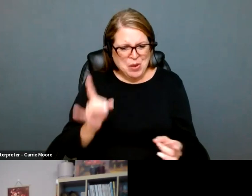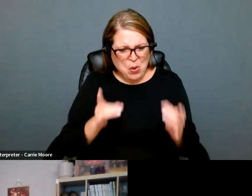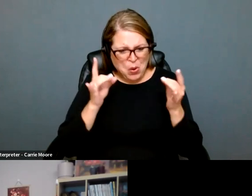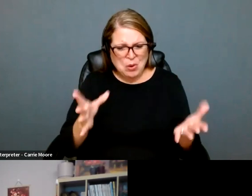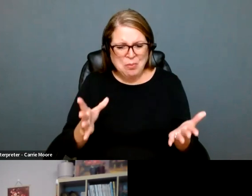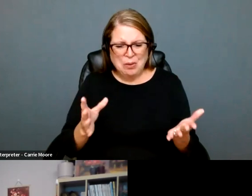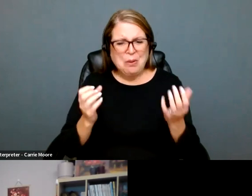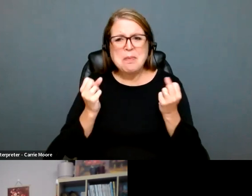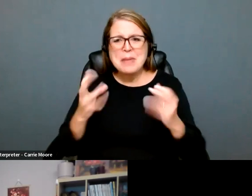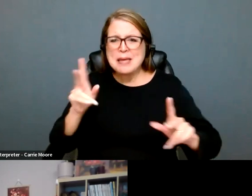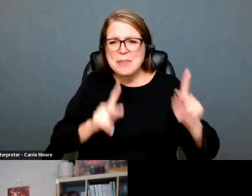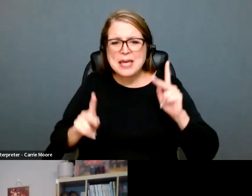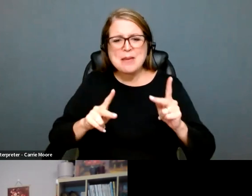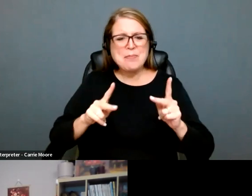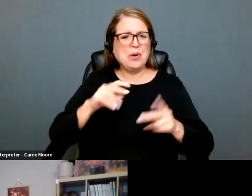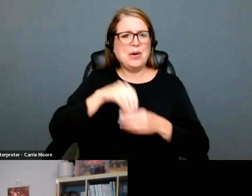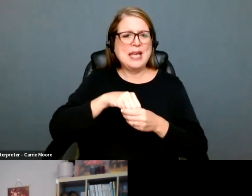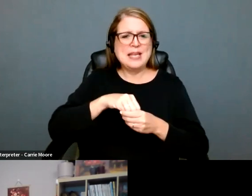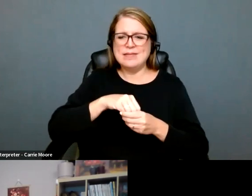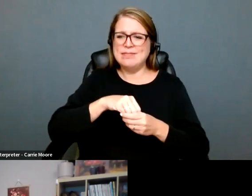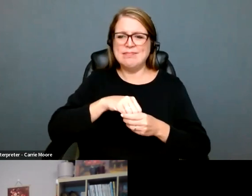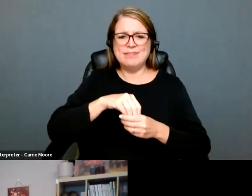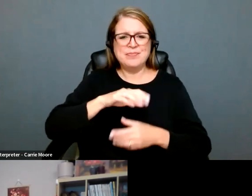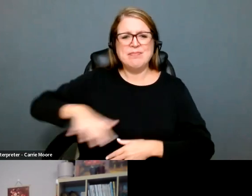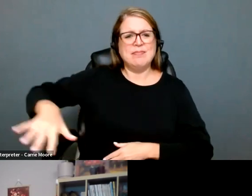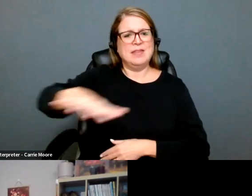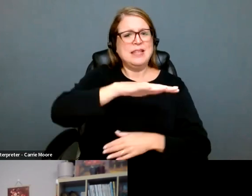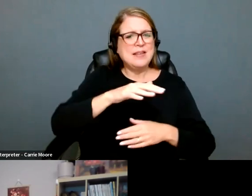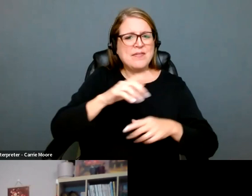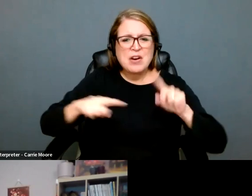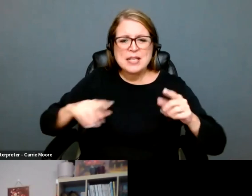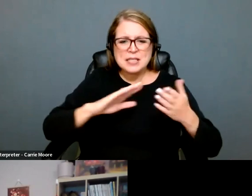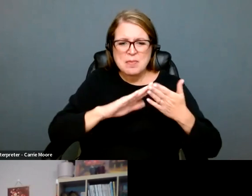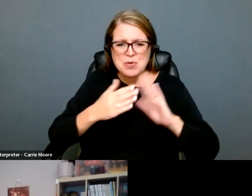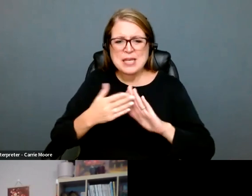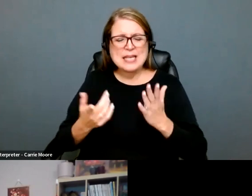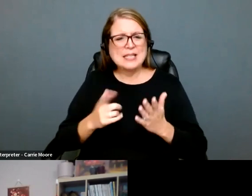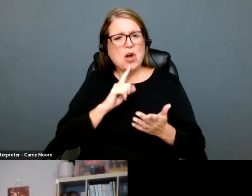know what too say, it's just so horrible. It sounds like on so many levels people and communities